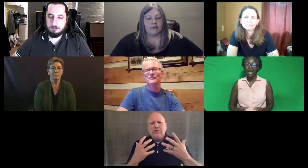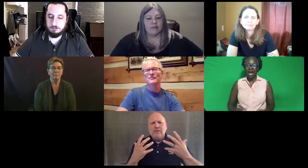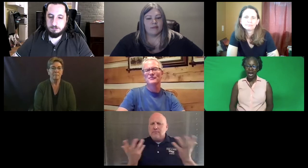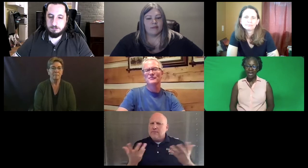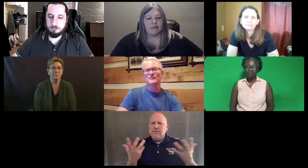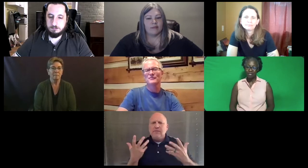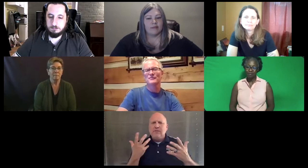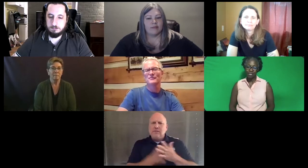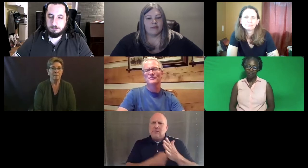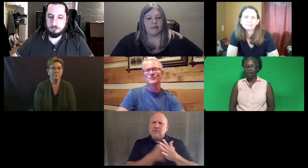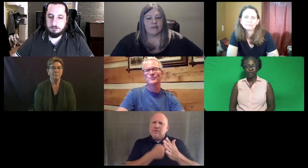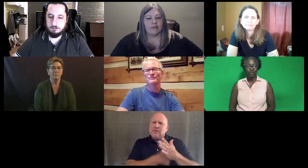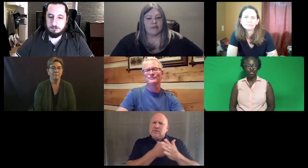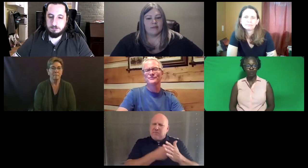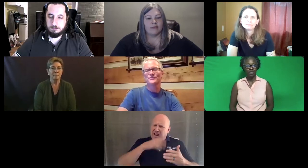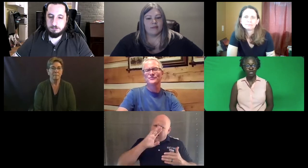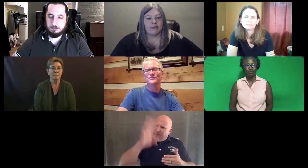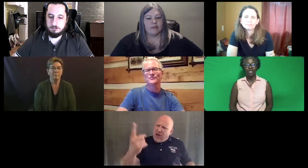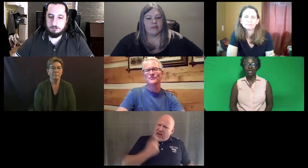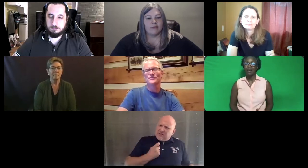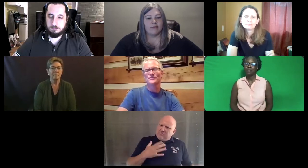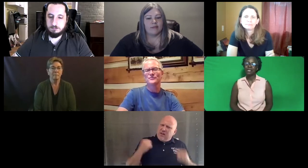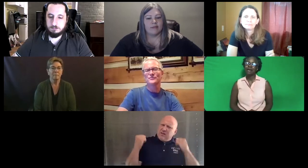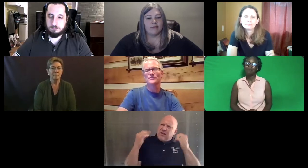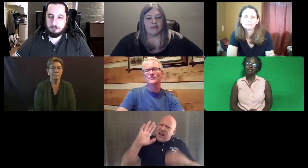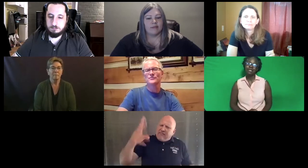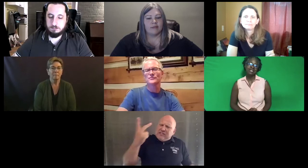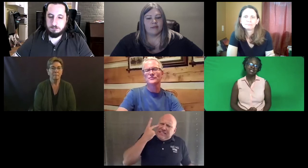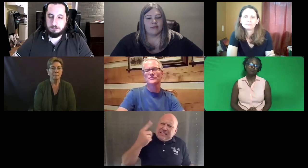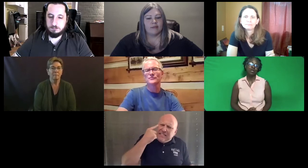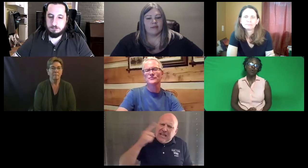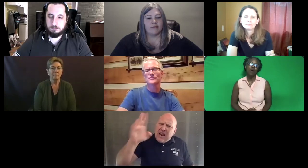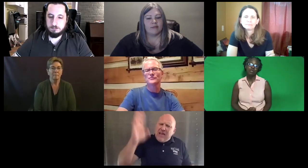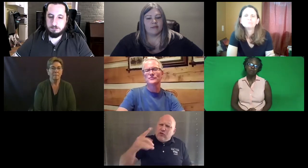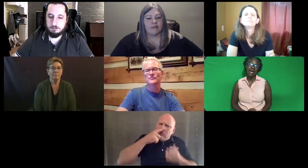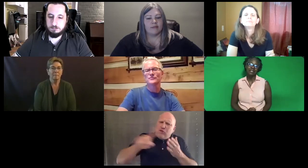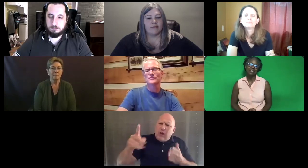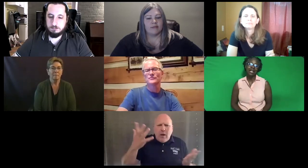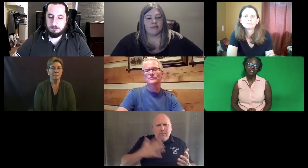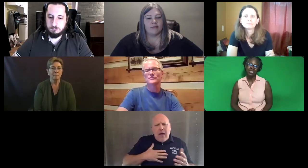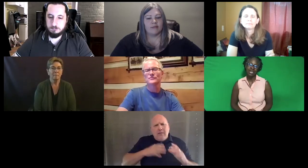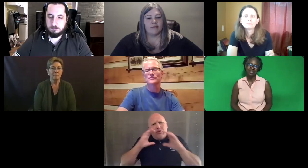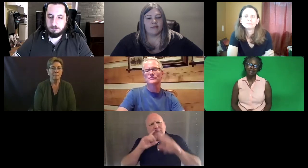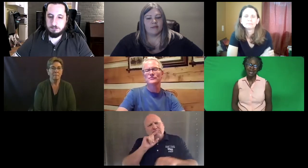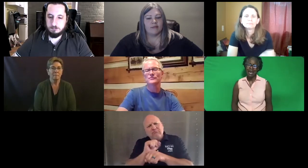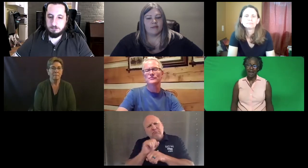I have something to offer, but they kept coming against the brick wall of passing the knowledge test.